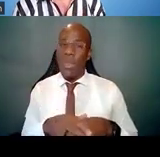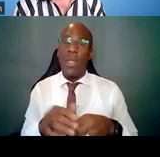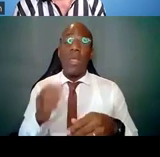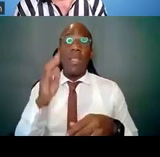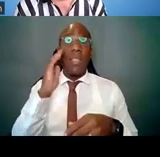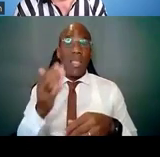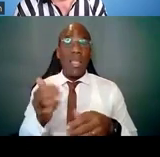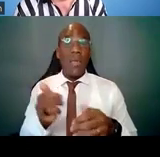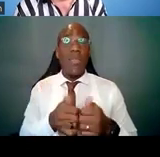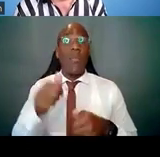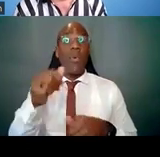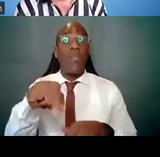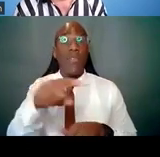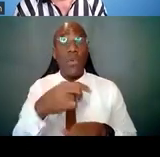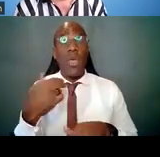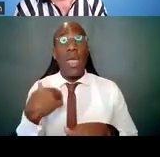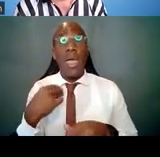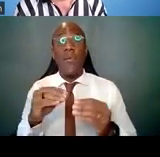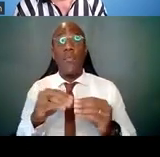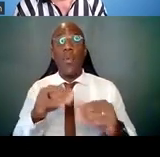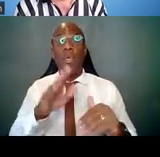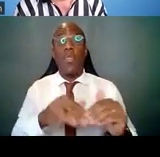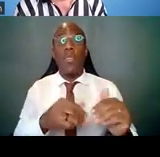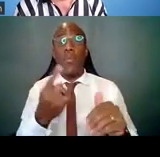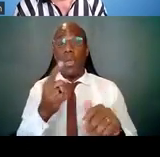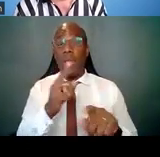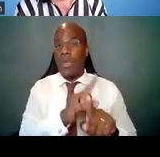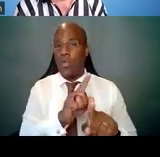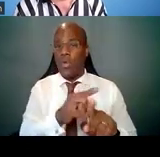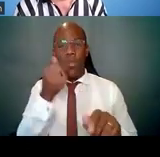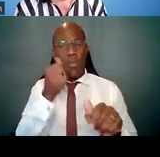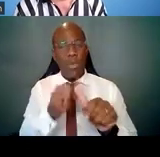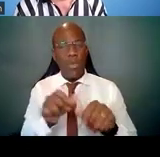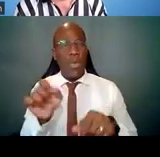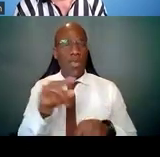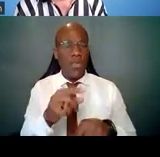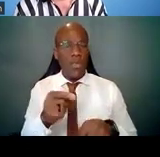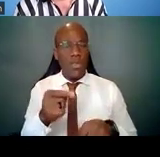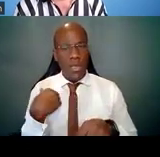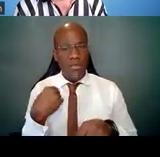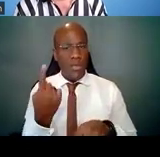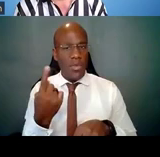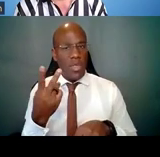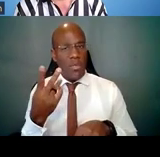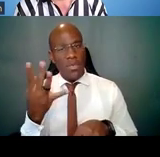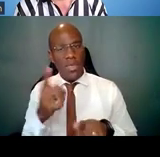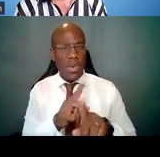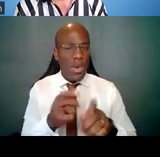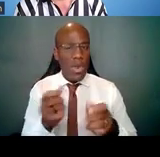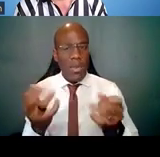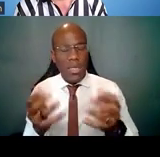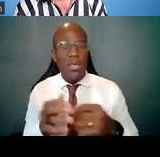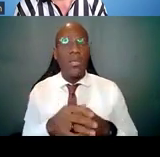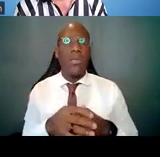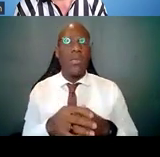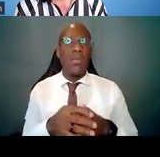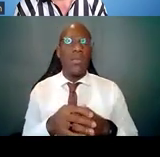So the previous question was about how many mentors do you have, the majority of you have more than one mentor, one to two, which is great.